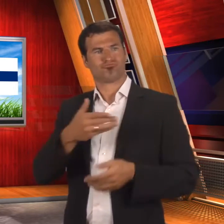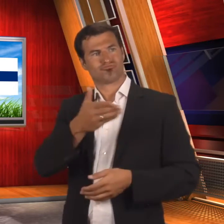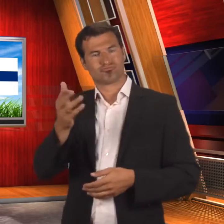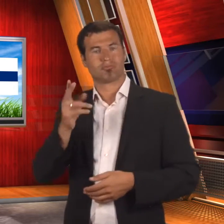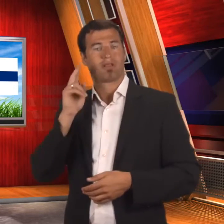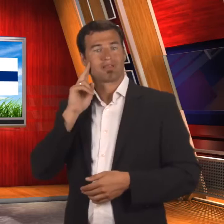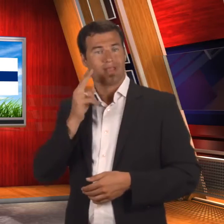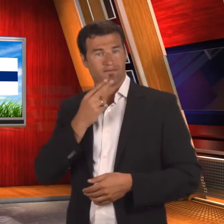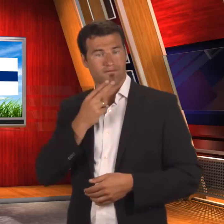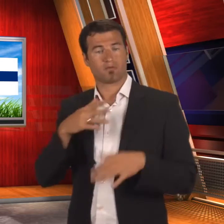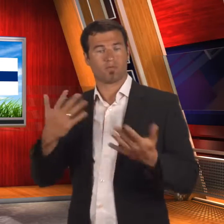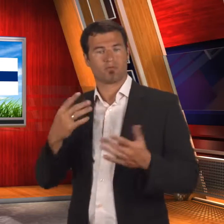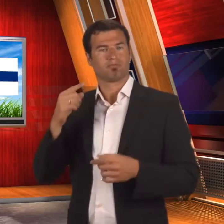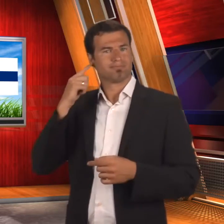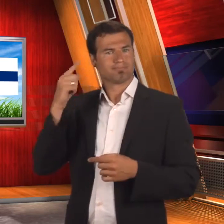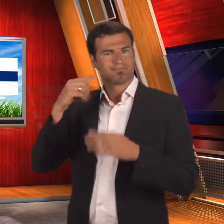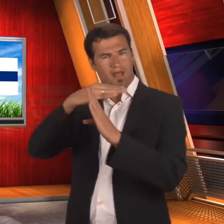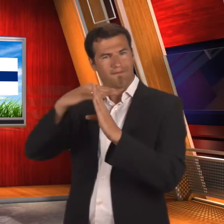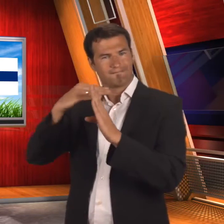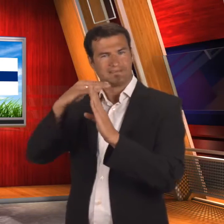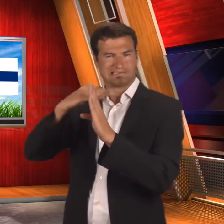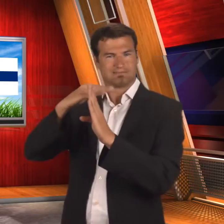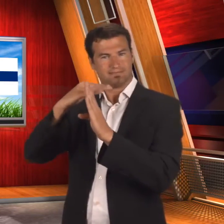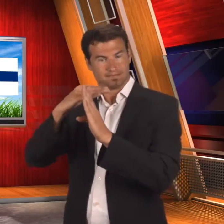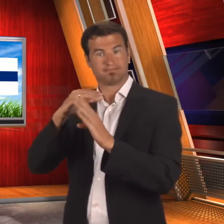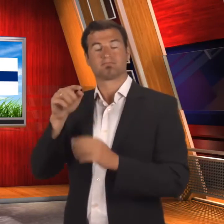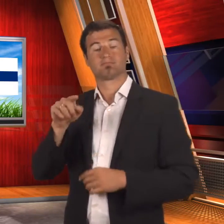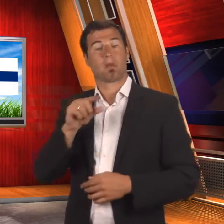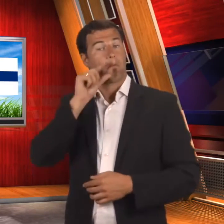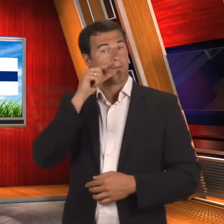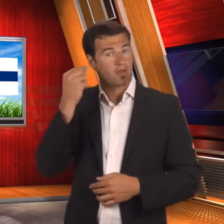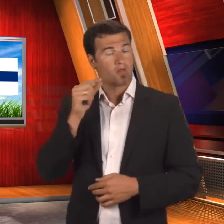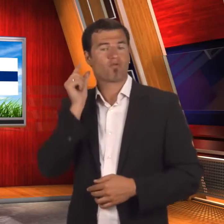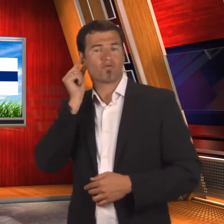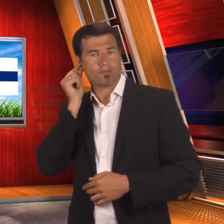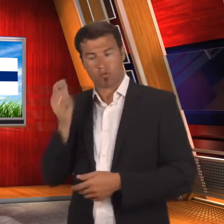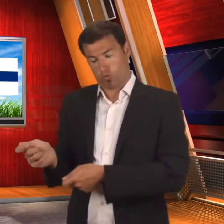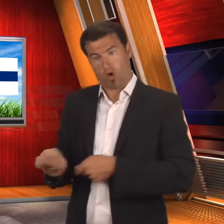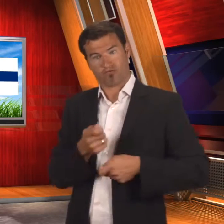hard of hearing male and female golfers. The dates of this championship will be held